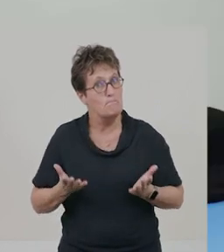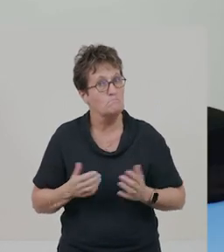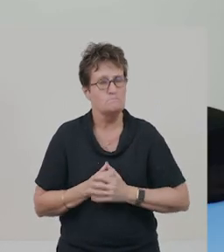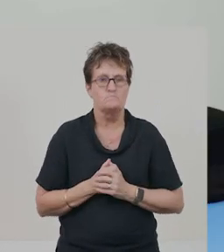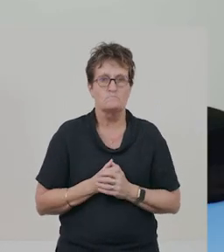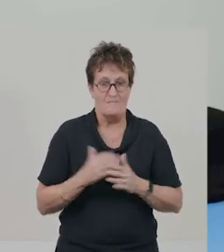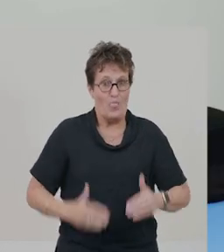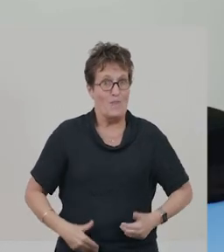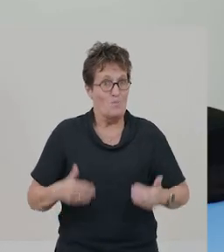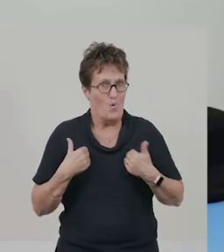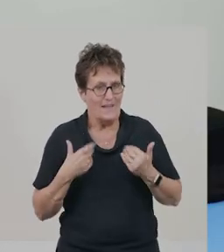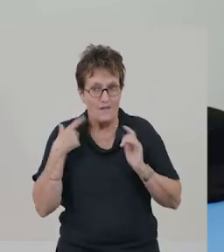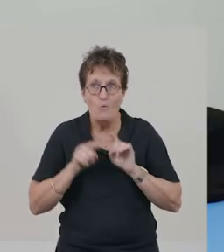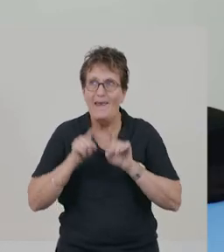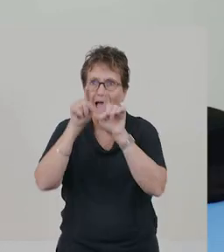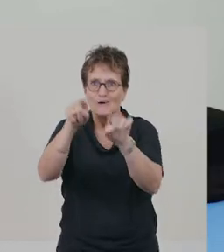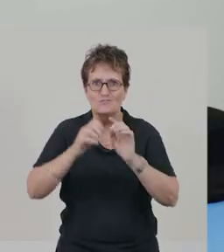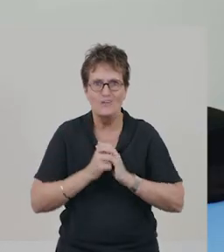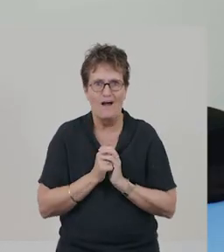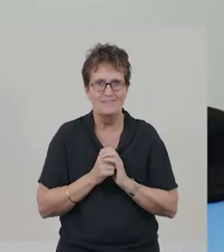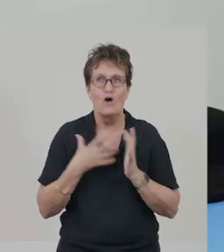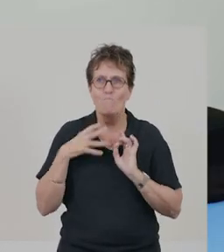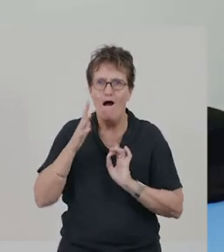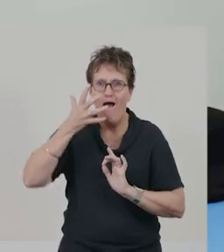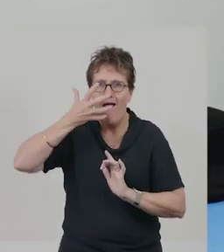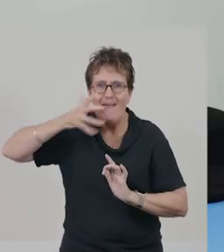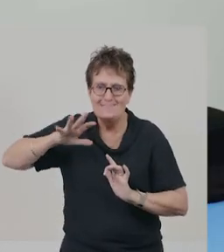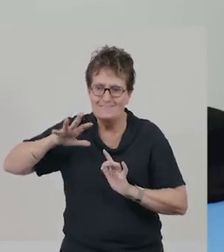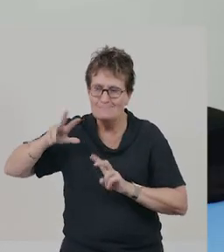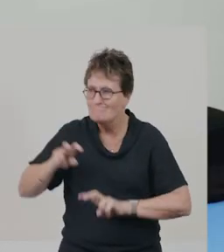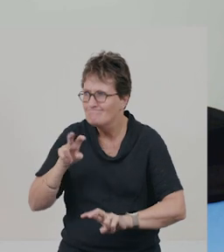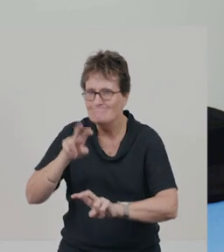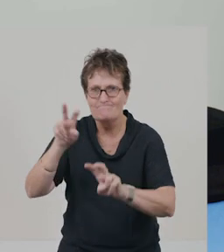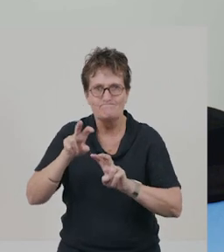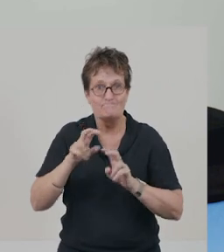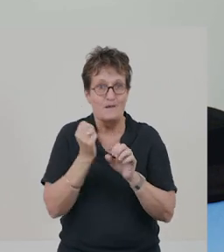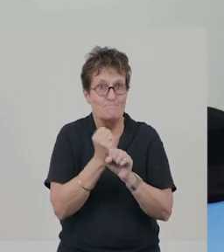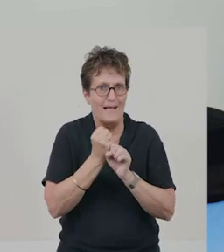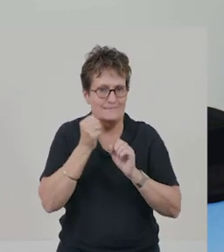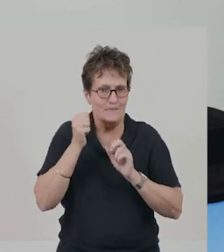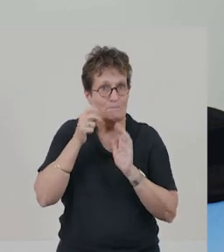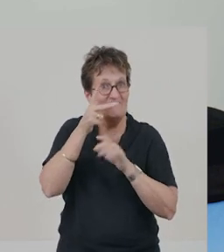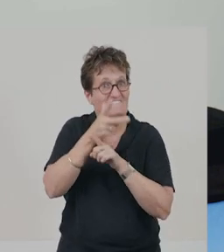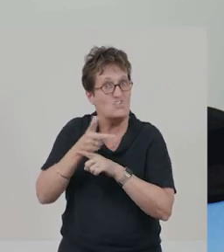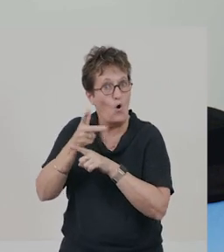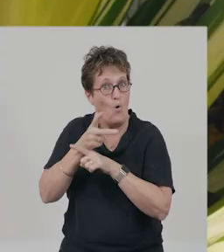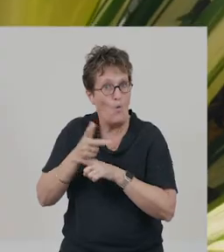Earlier this morning, I went outside on my heat safari, and I recorded some video, of my observations.